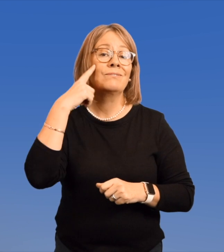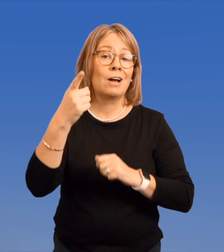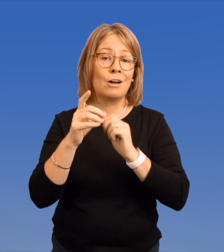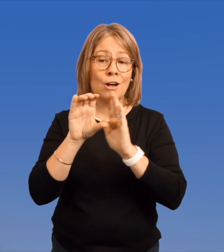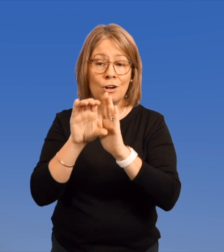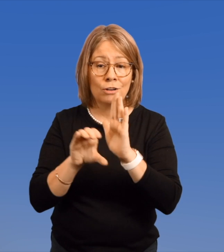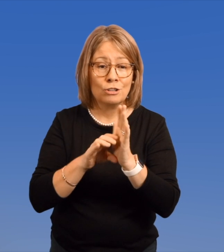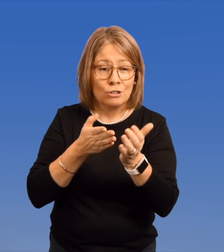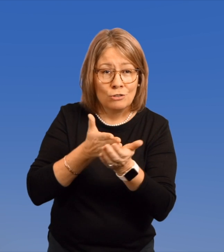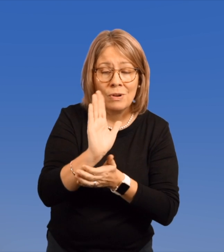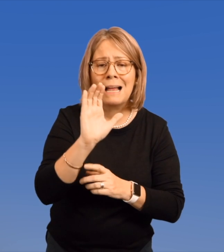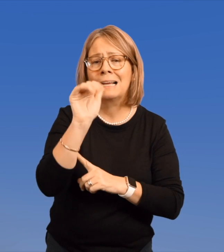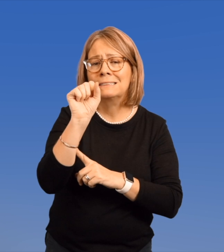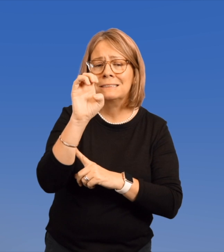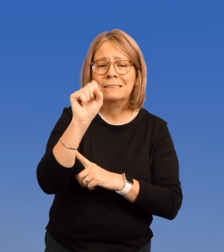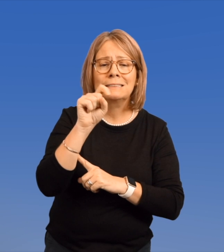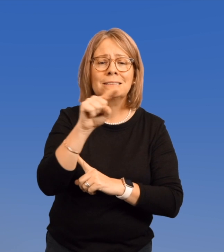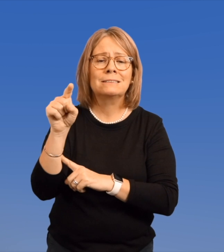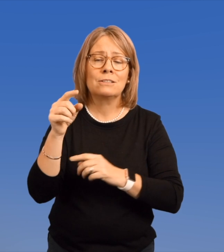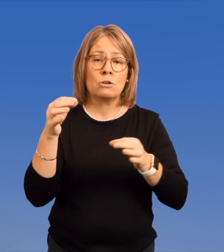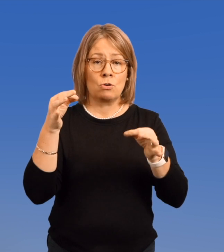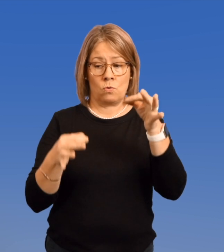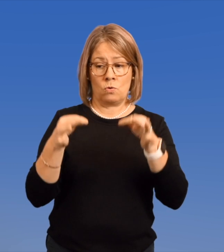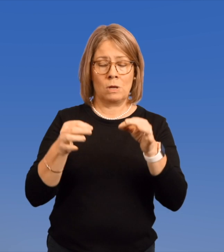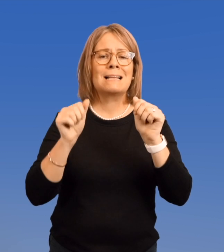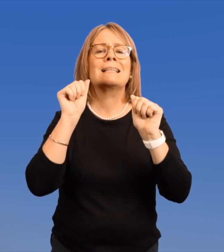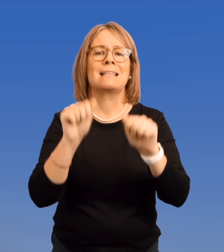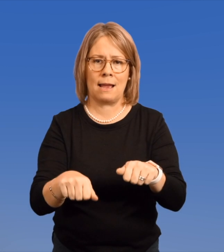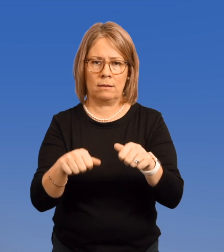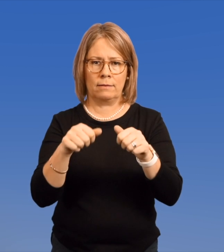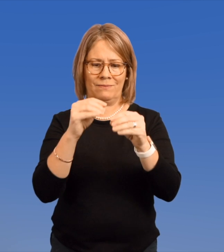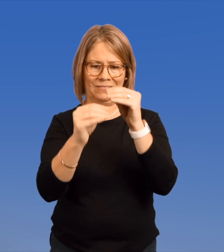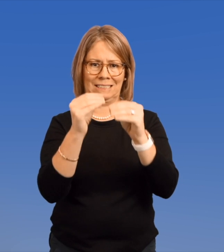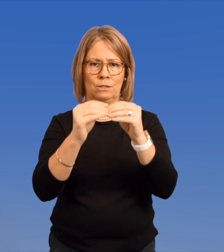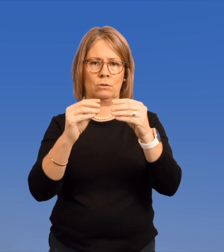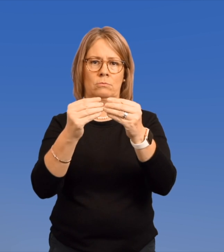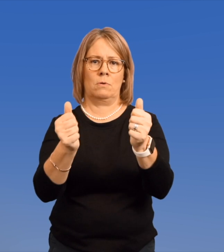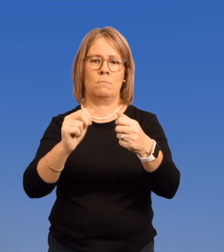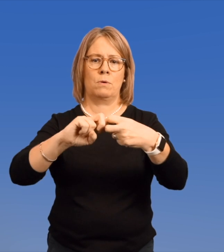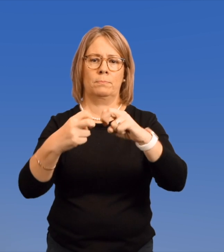For constitutional rights cases, the court can fix the problem that someone brings